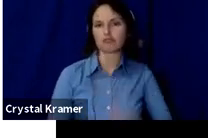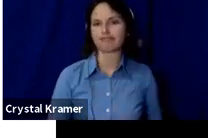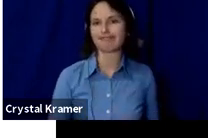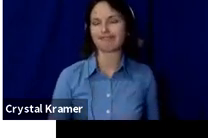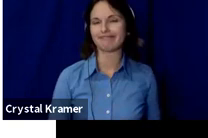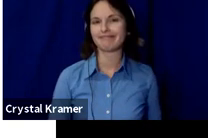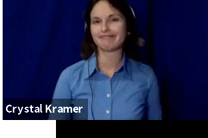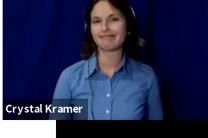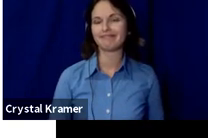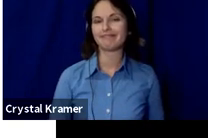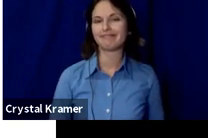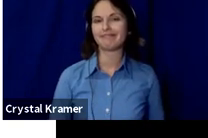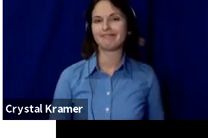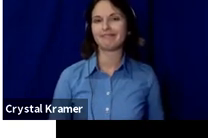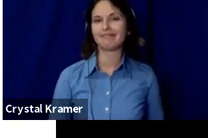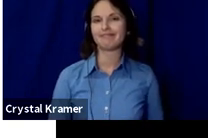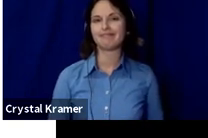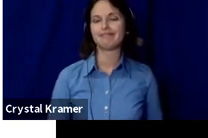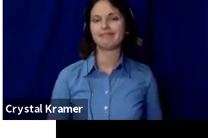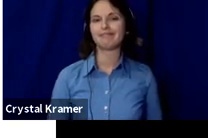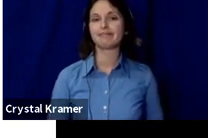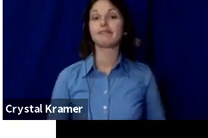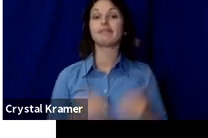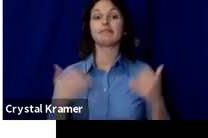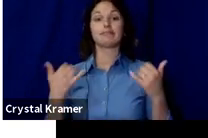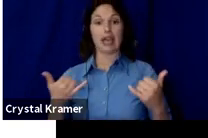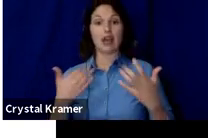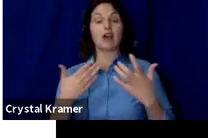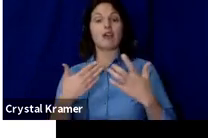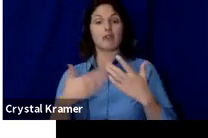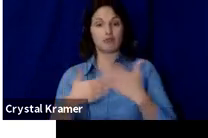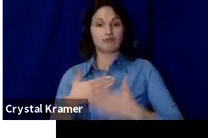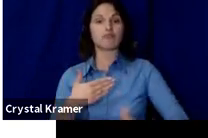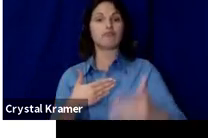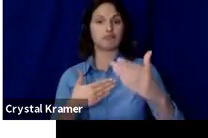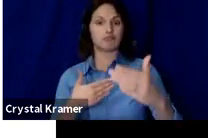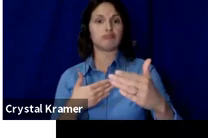Now we'll get on to what is crowdfunding?